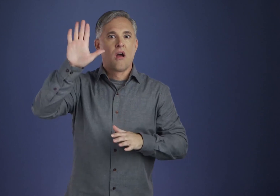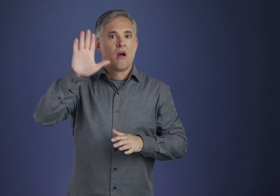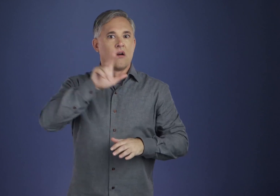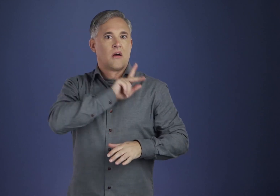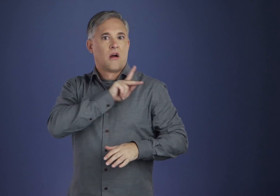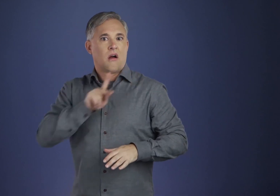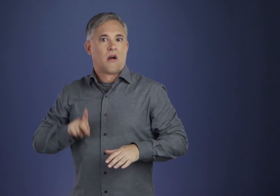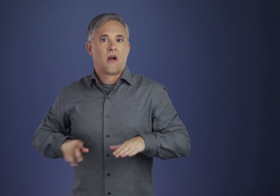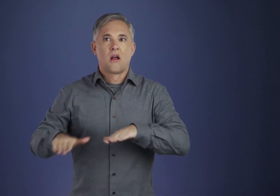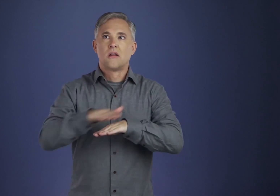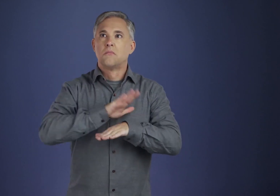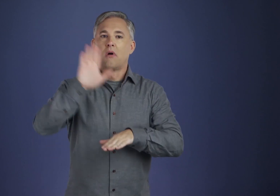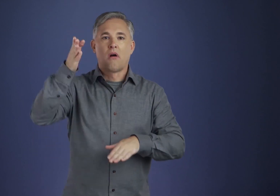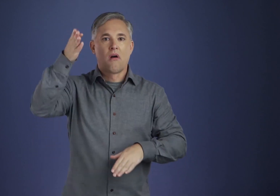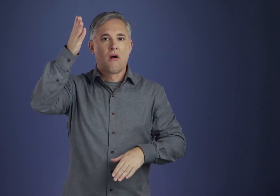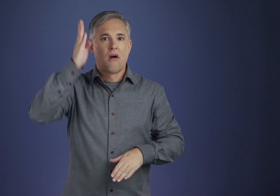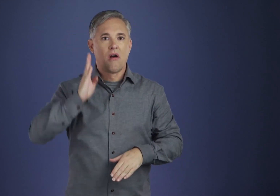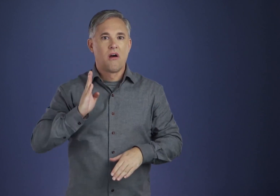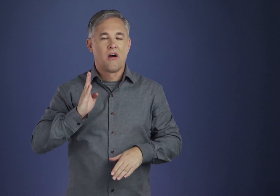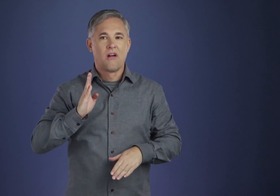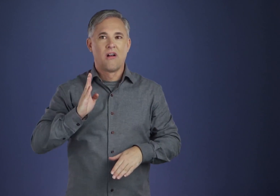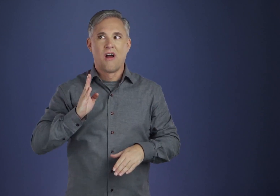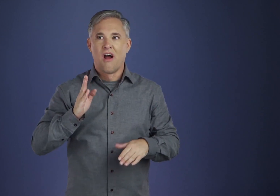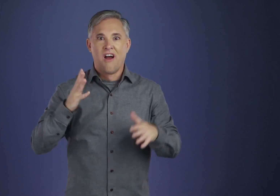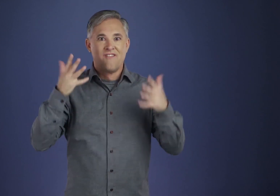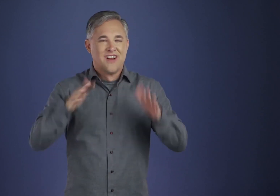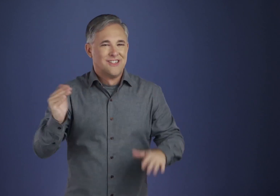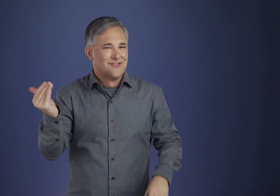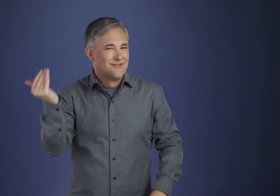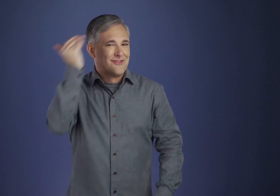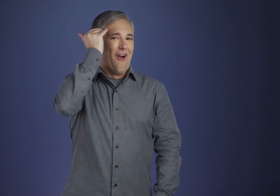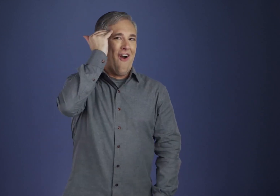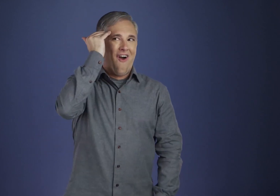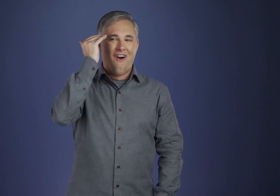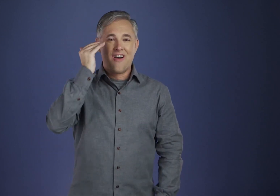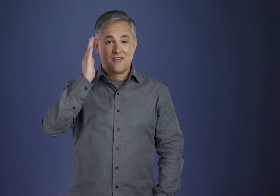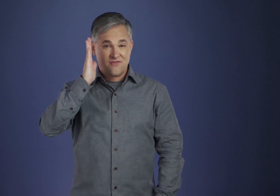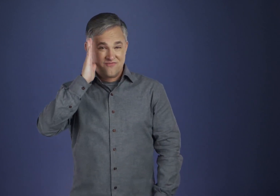And we will be comforted and assured that our own destiny